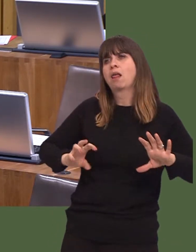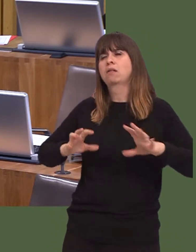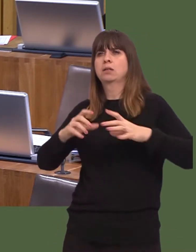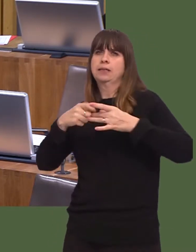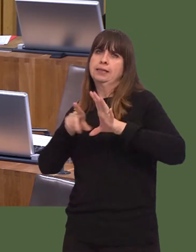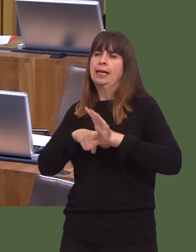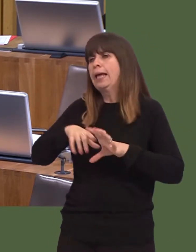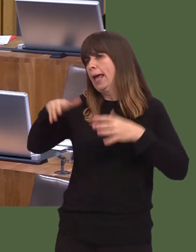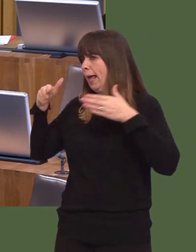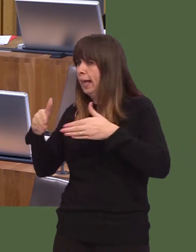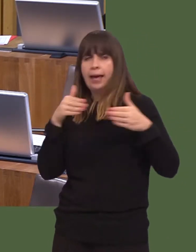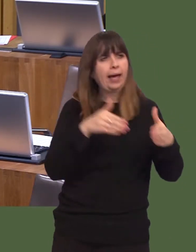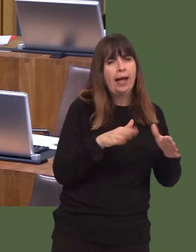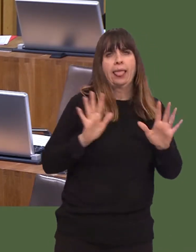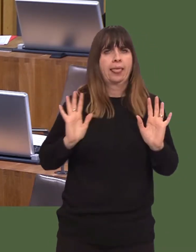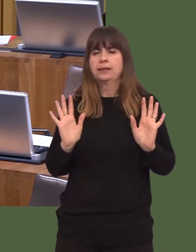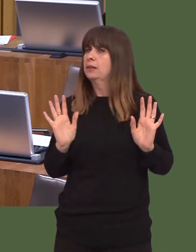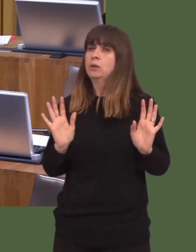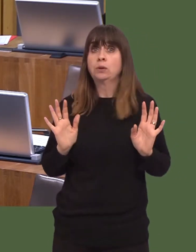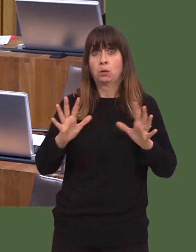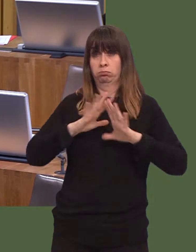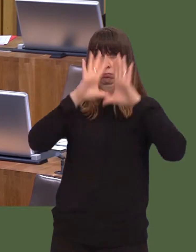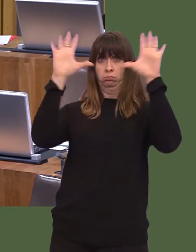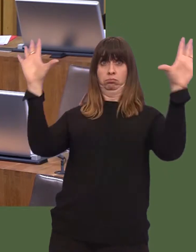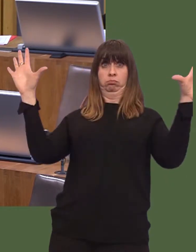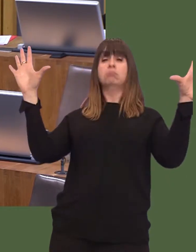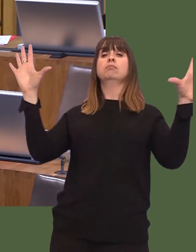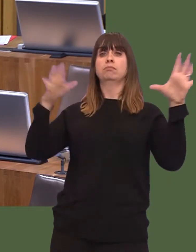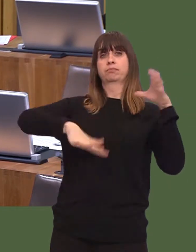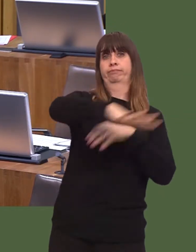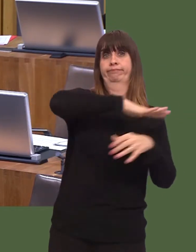These are the two deals that were ready first because of the working between local authorities.